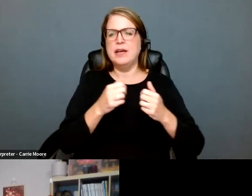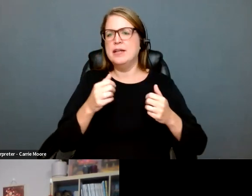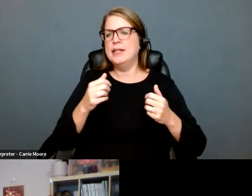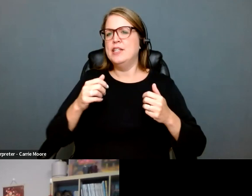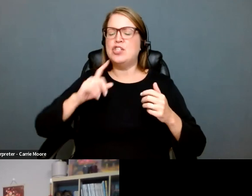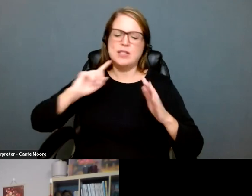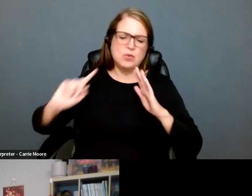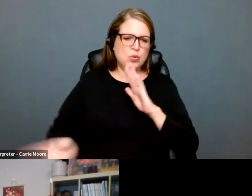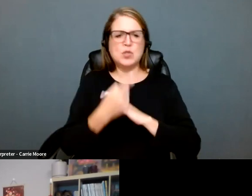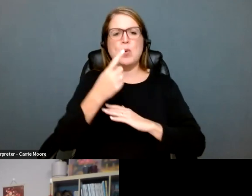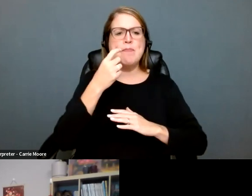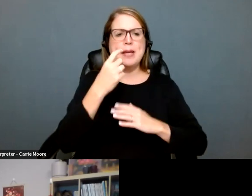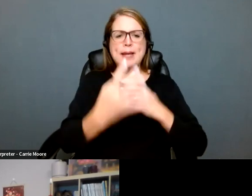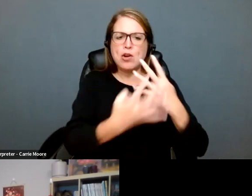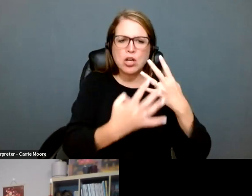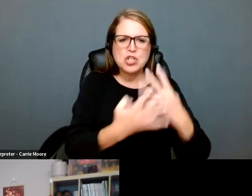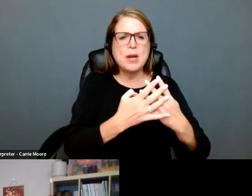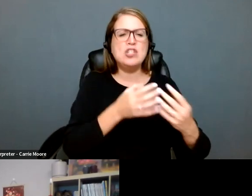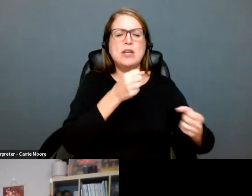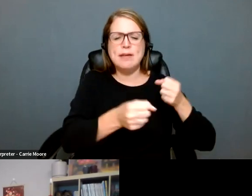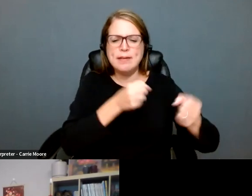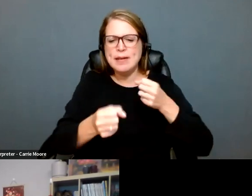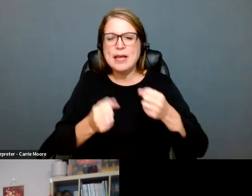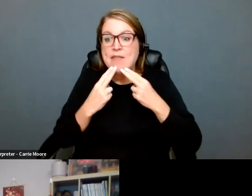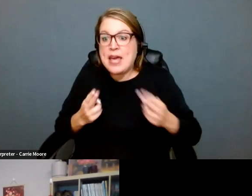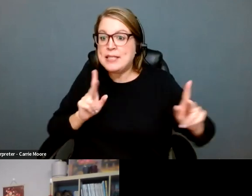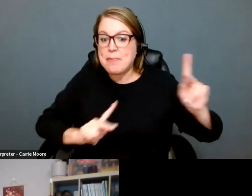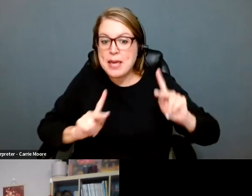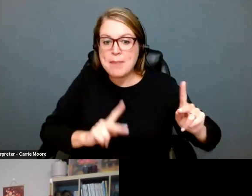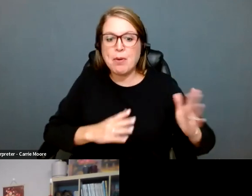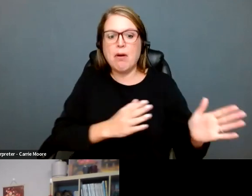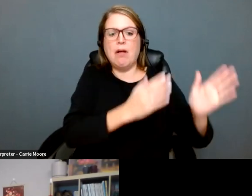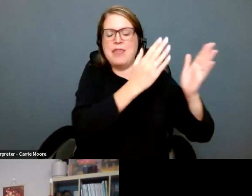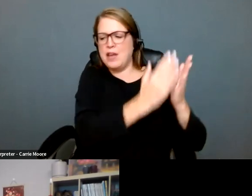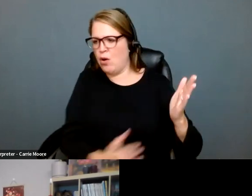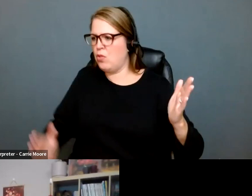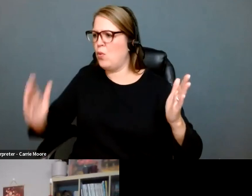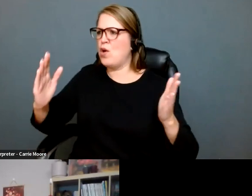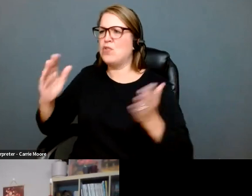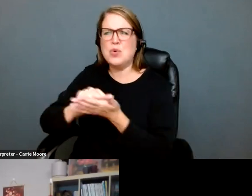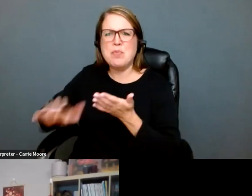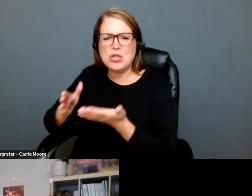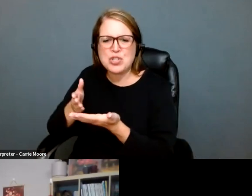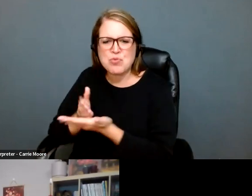dismantle that system to reproductive justice and the right to abortion and reproductive health care.